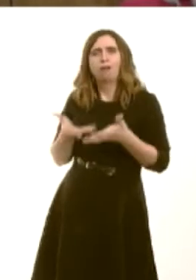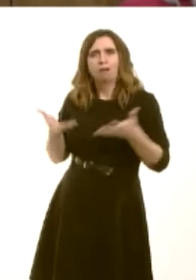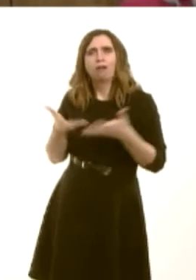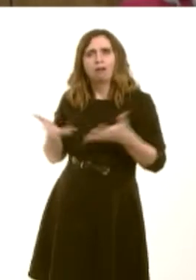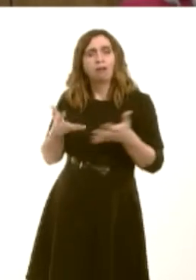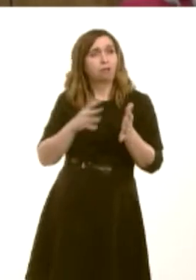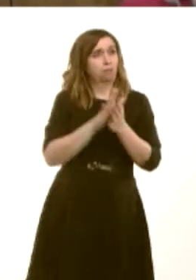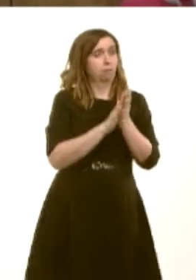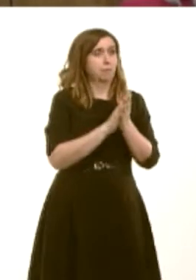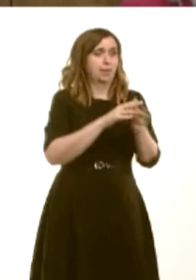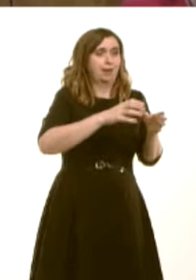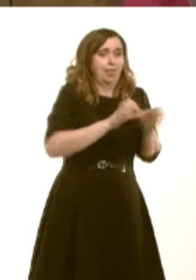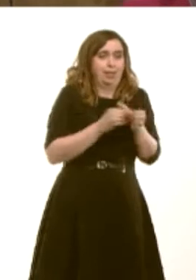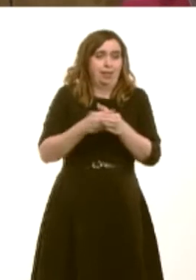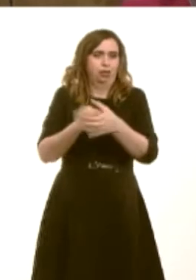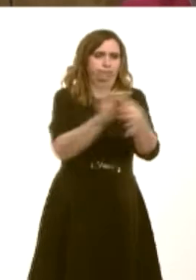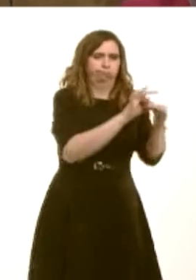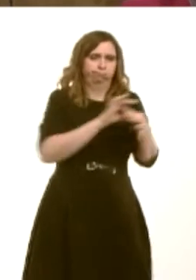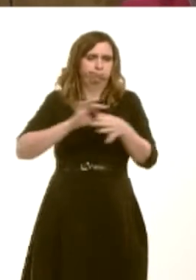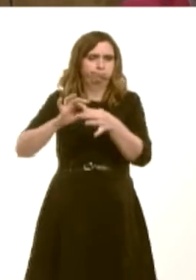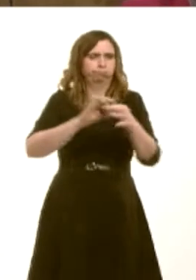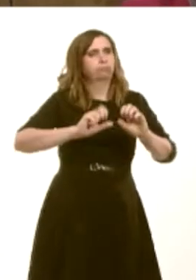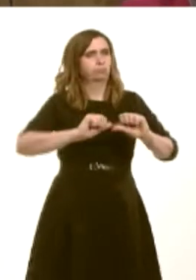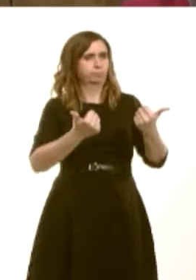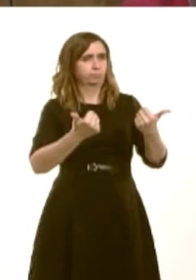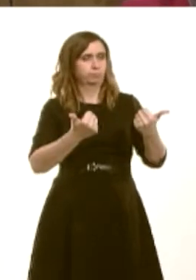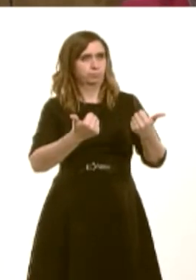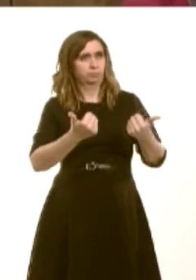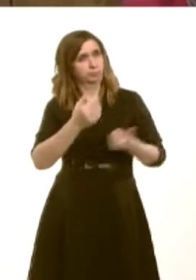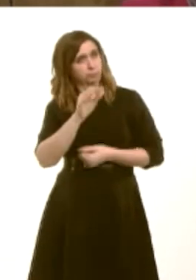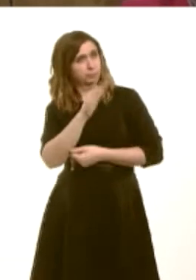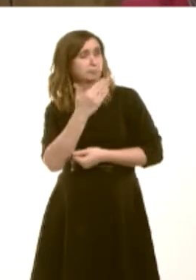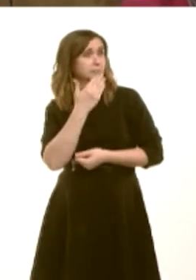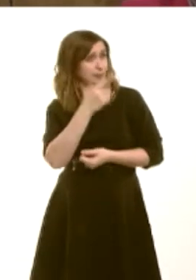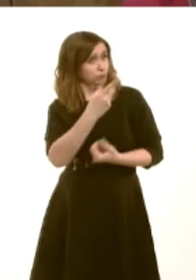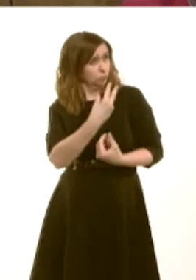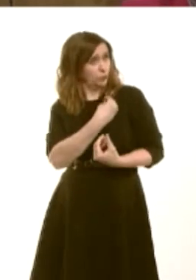working together. So, can I ask you, First Minister, to join me in congratulating NEWCIS